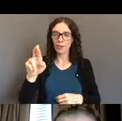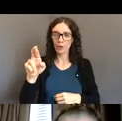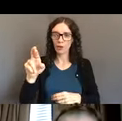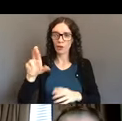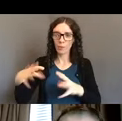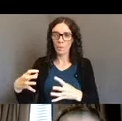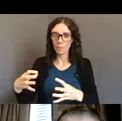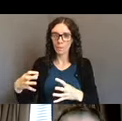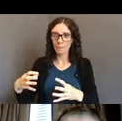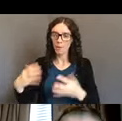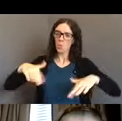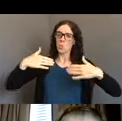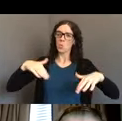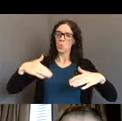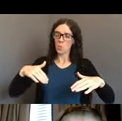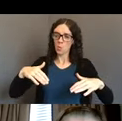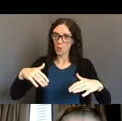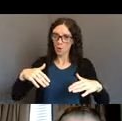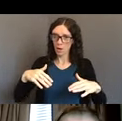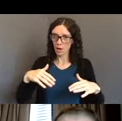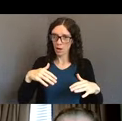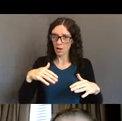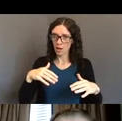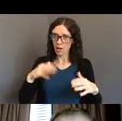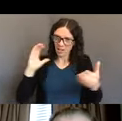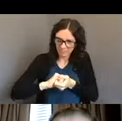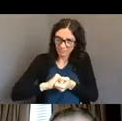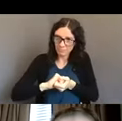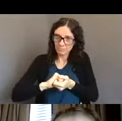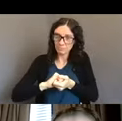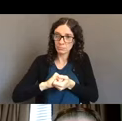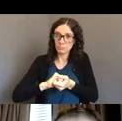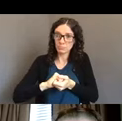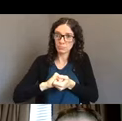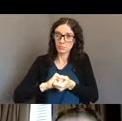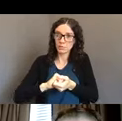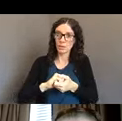So, knowing that history, and knowing, our successes, and our failures,